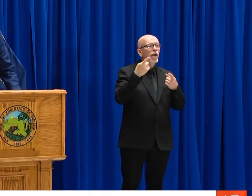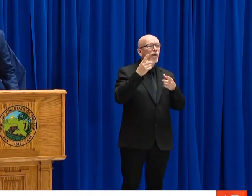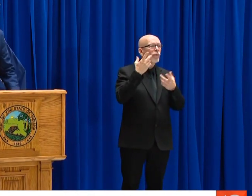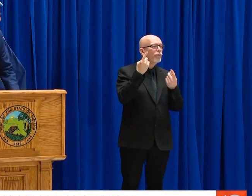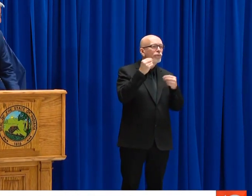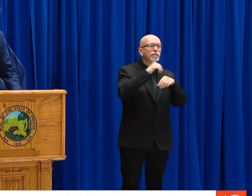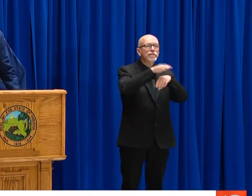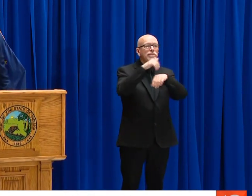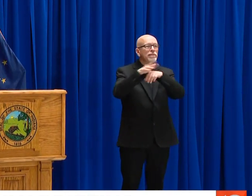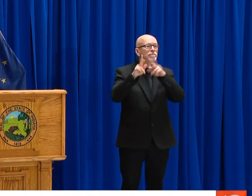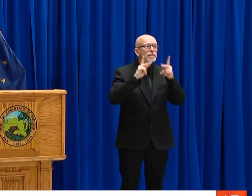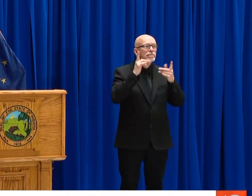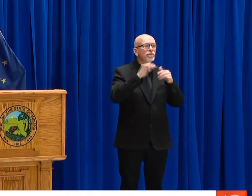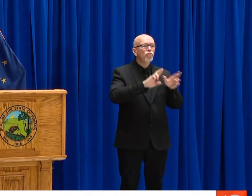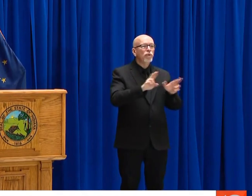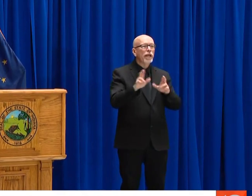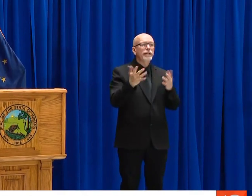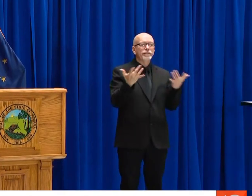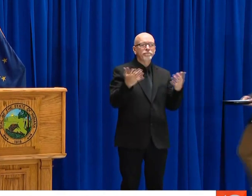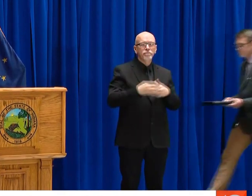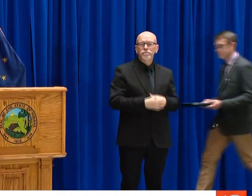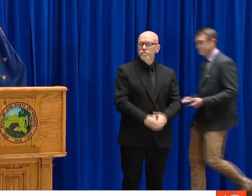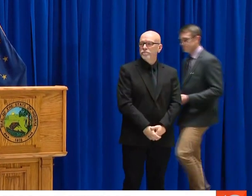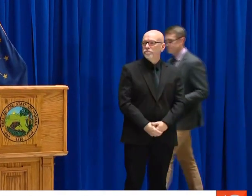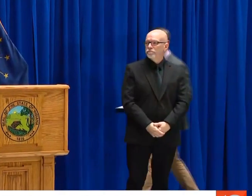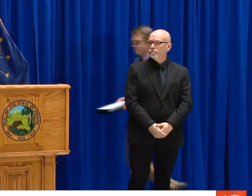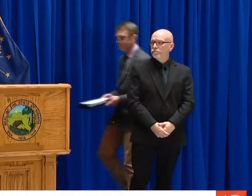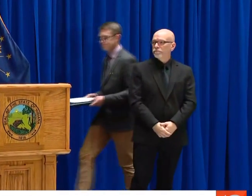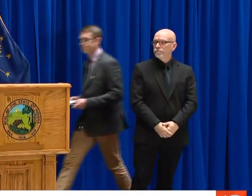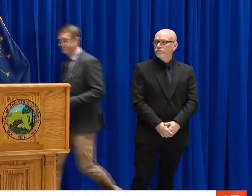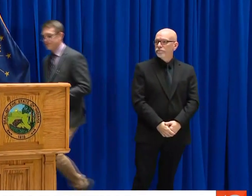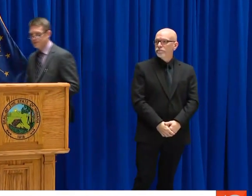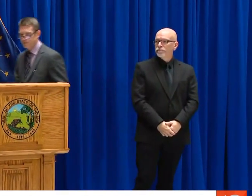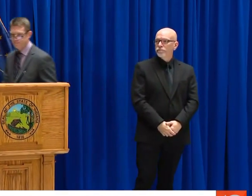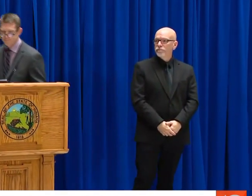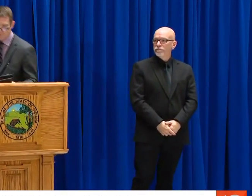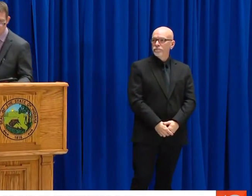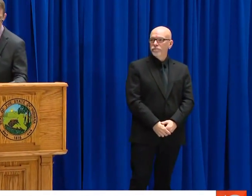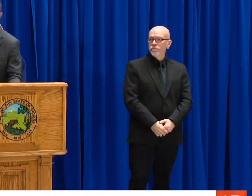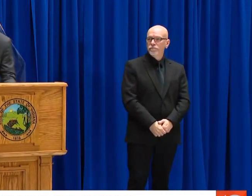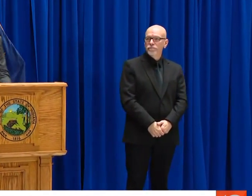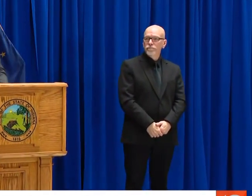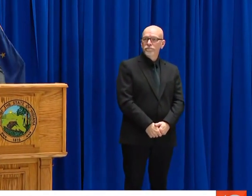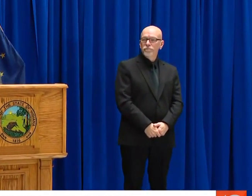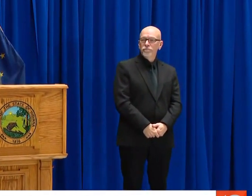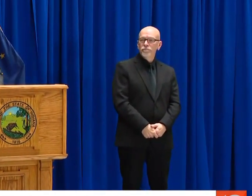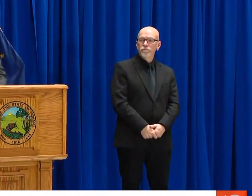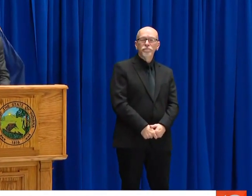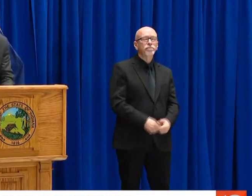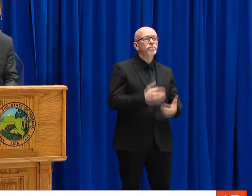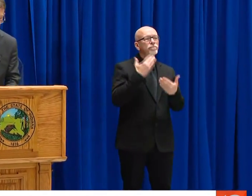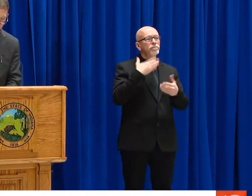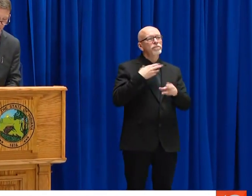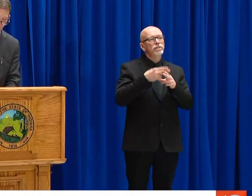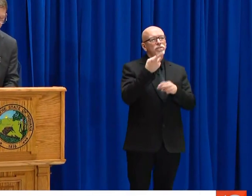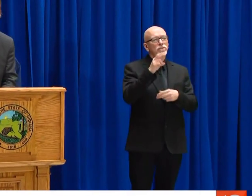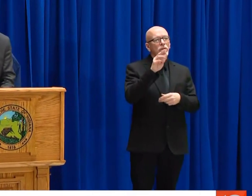DR. O'DONNELL, DR. KAUFMAN, WANT TO GIVE US AN UPDATE ON THE CENTRALIZED EMERGENCY CENTER AND